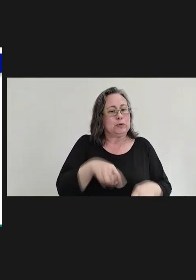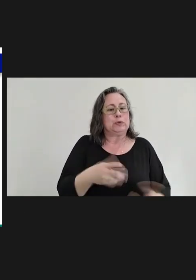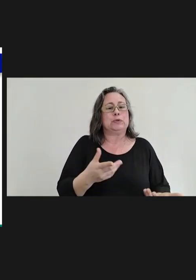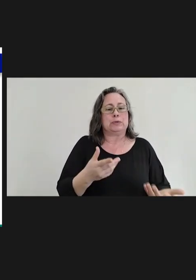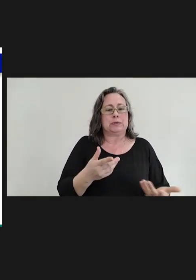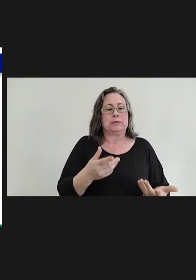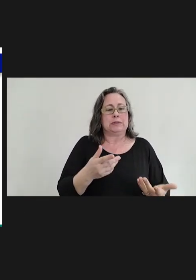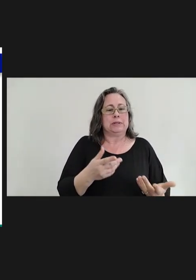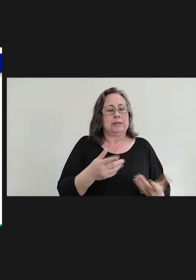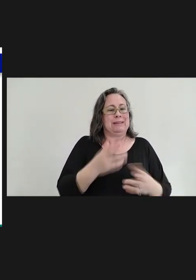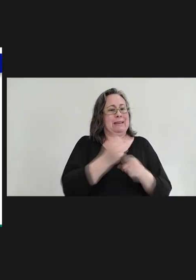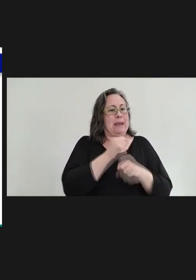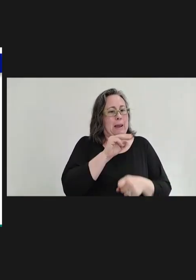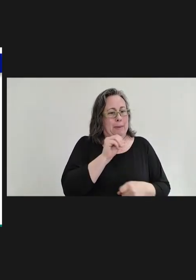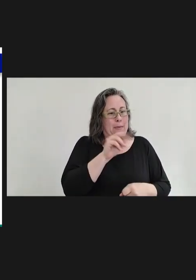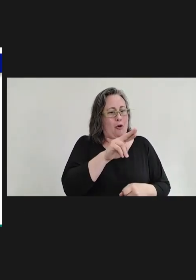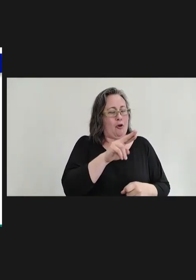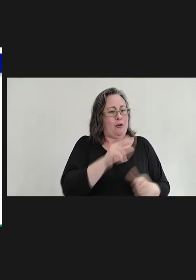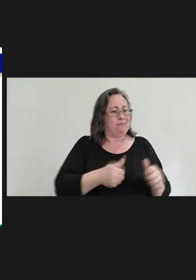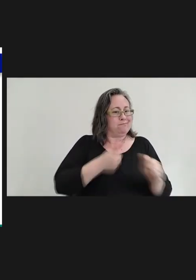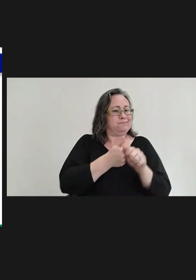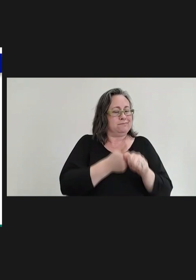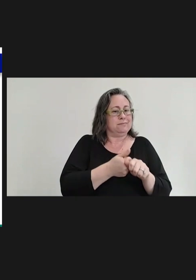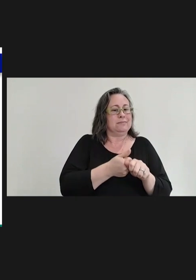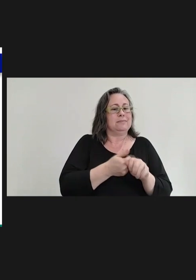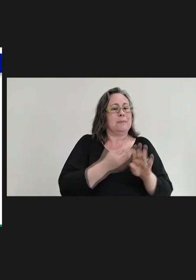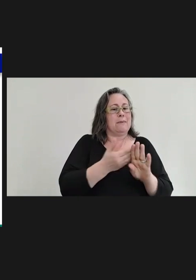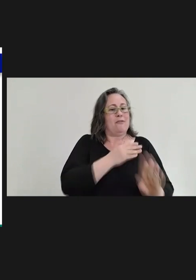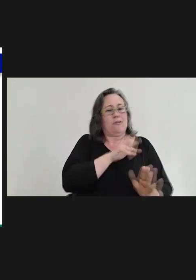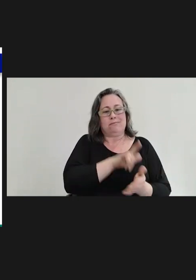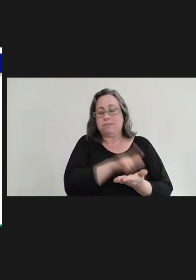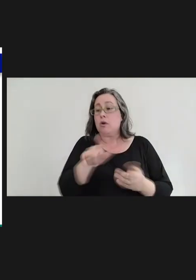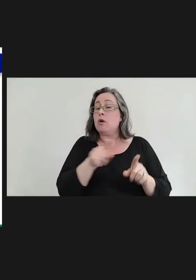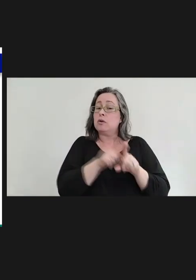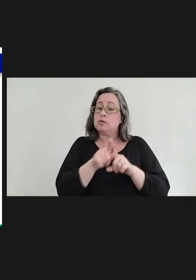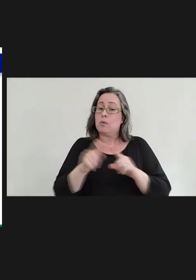And we are also -- right now, our legislature is in session. I just want to mention as a closing